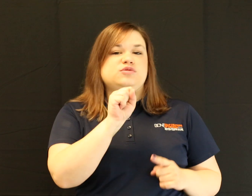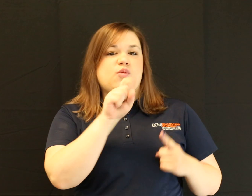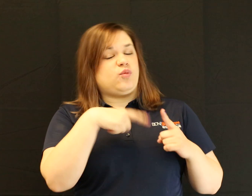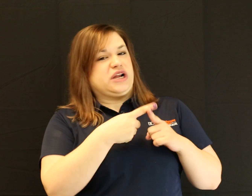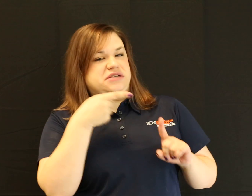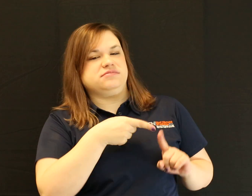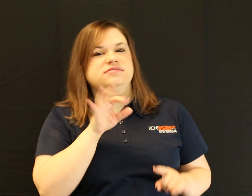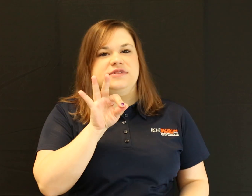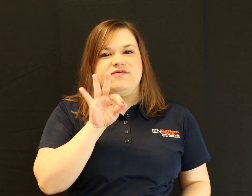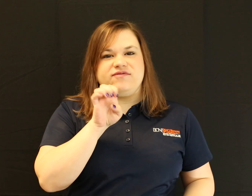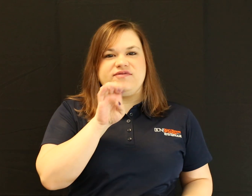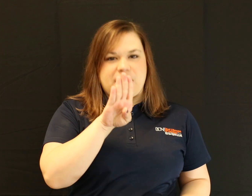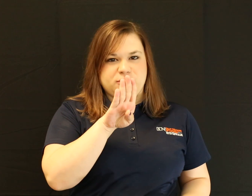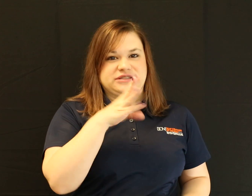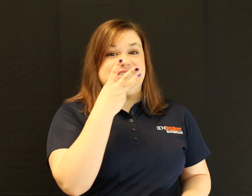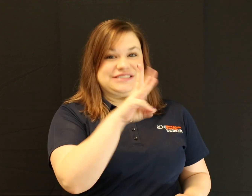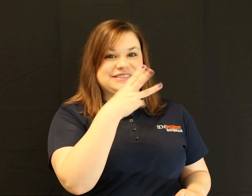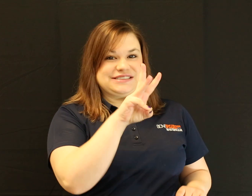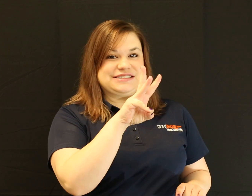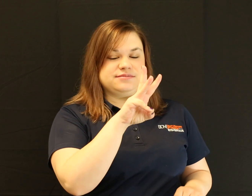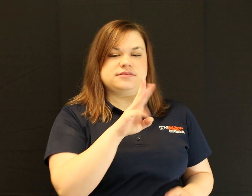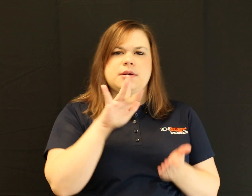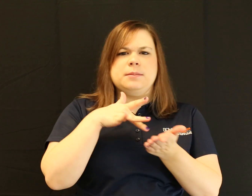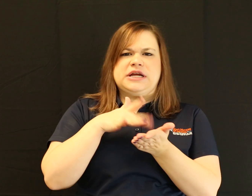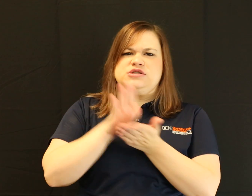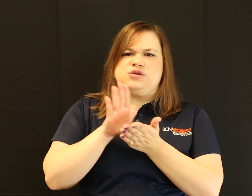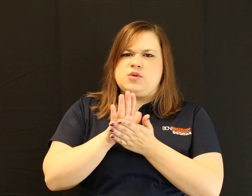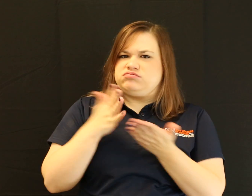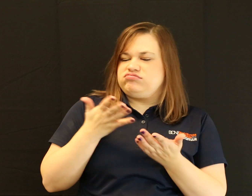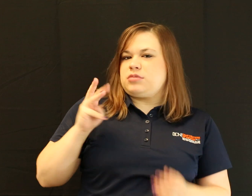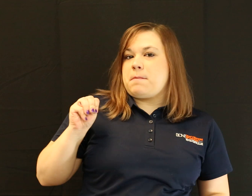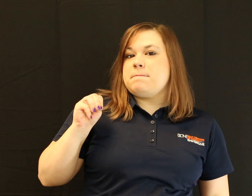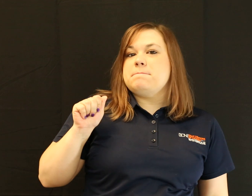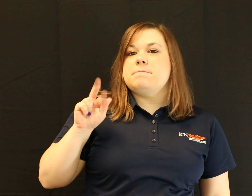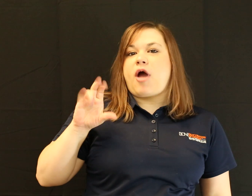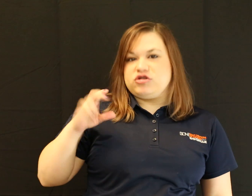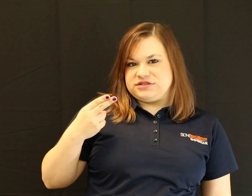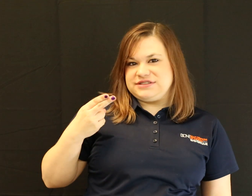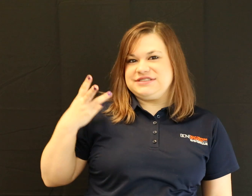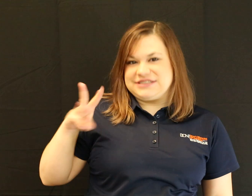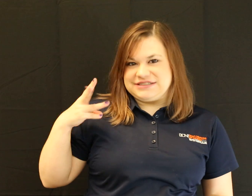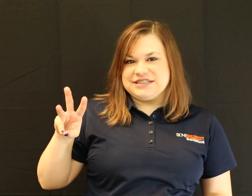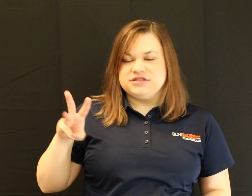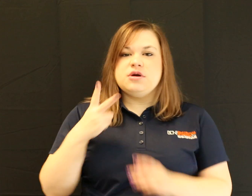High School Game Night will be held February 16, 2018 Middle School Game Night will be held March 16, 2018